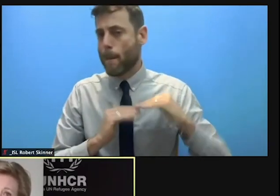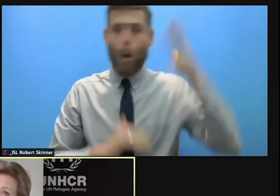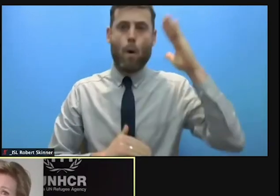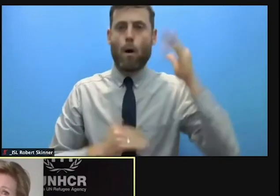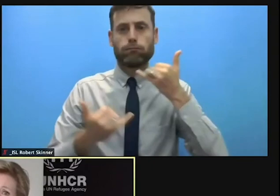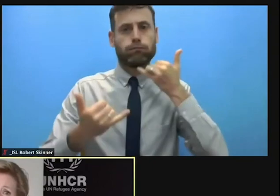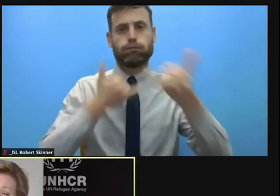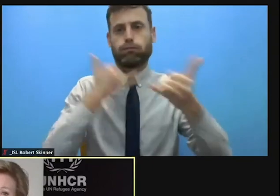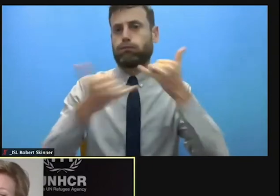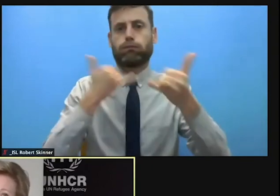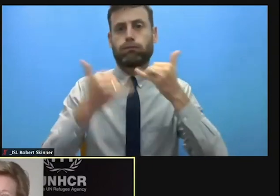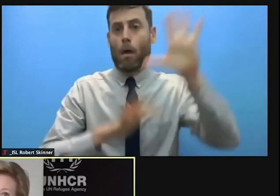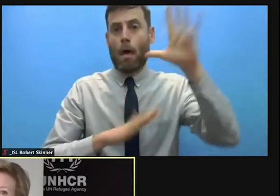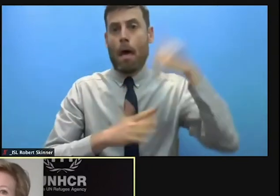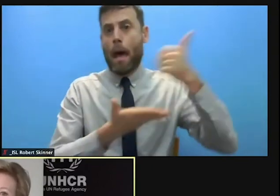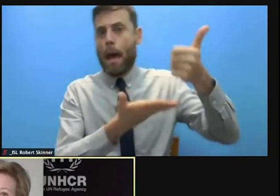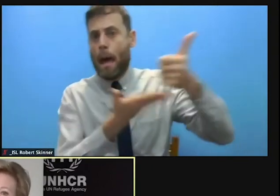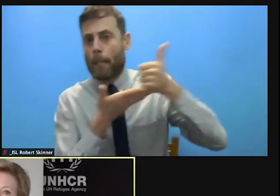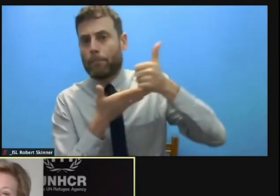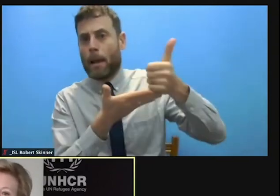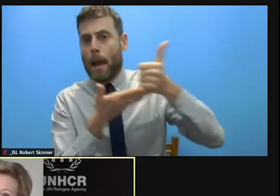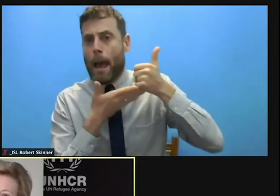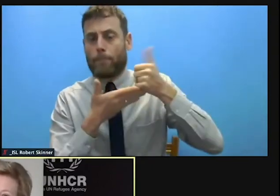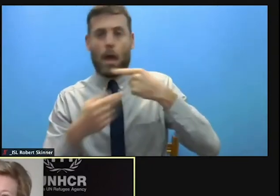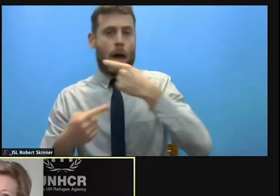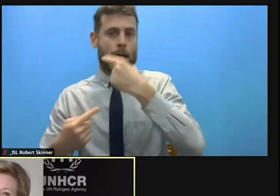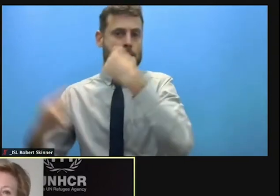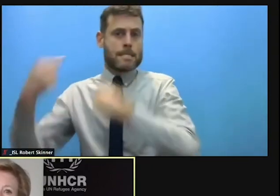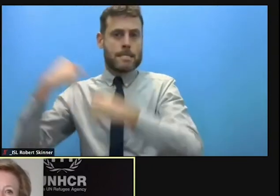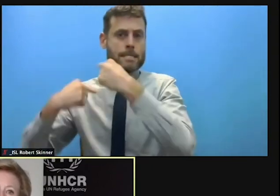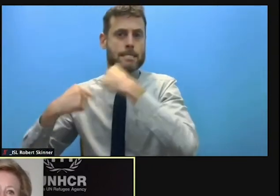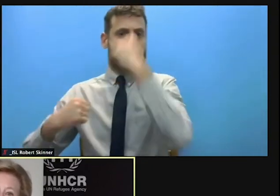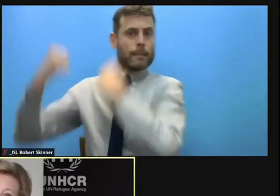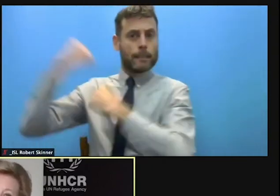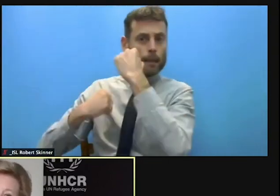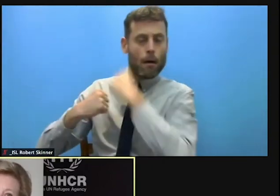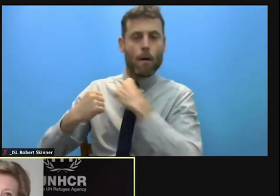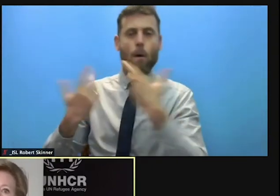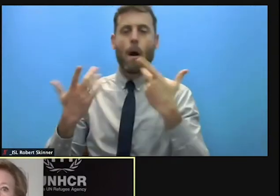based violence. Shelters have been closed down are no longer available. Agencies are not available